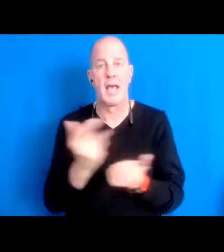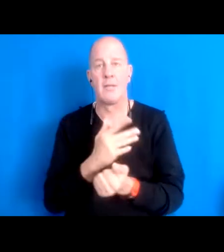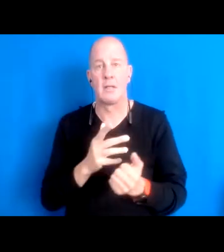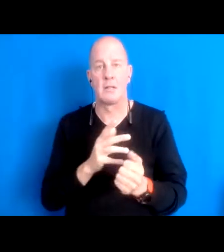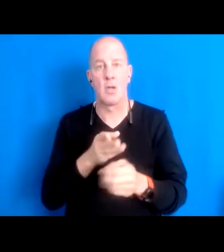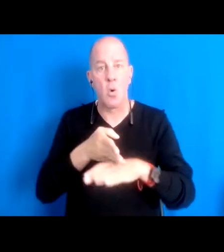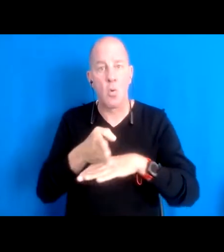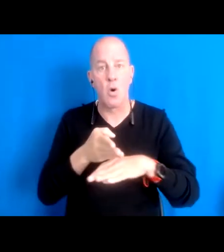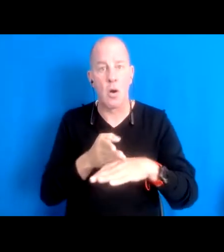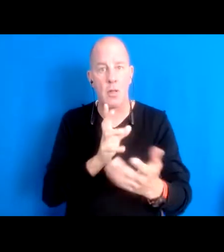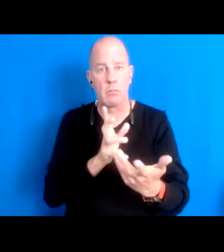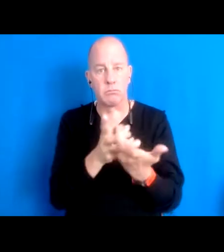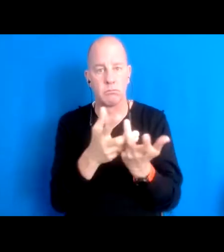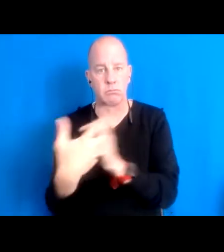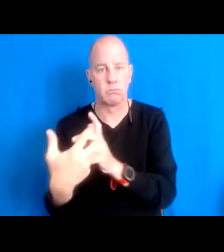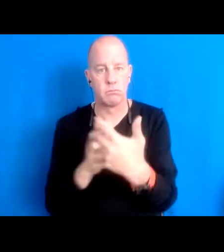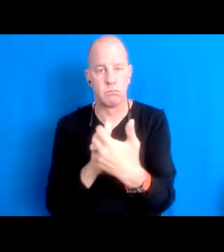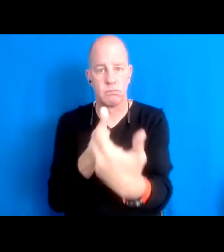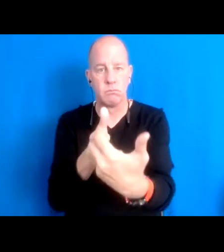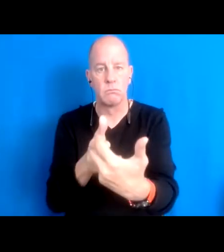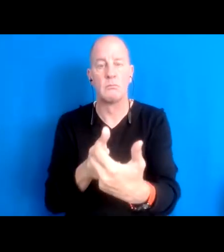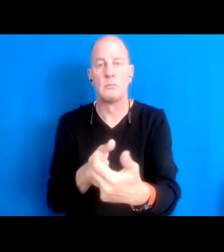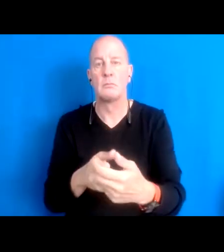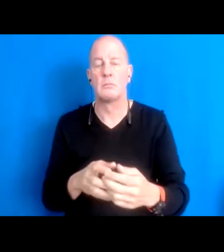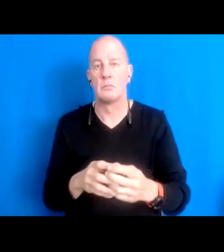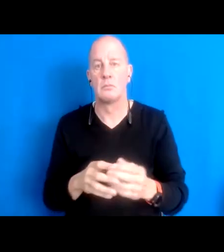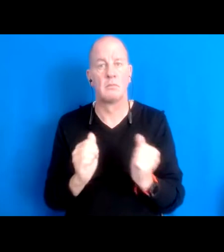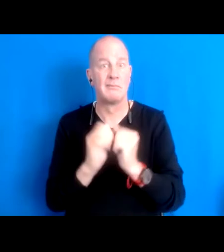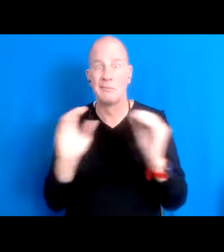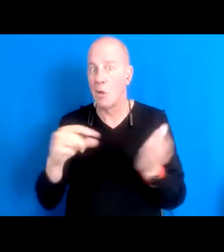15:49:02 are kind of melded together with their their, or their own.